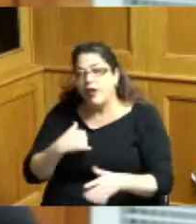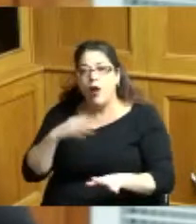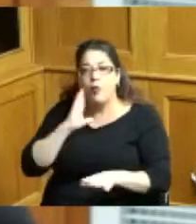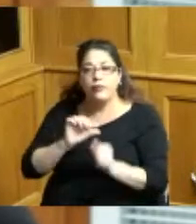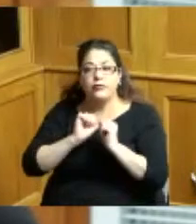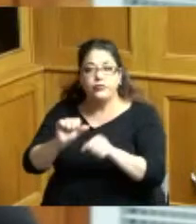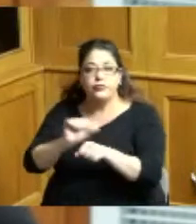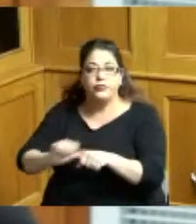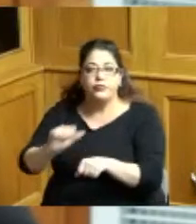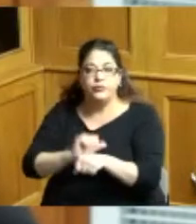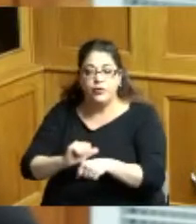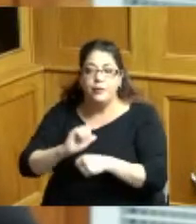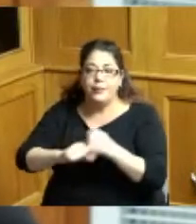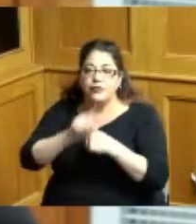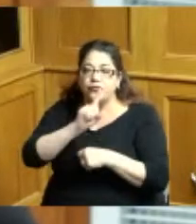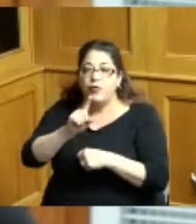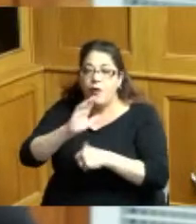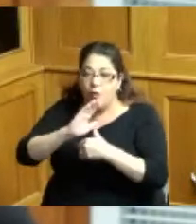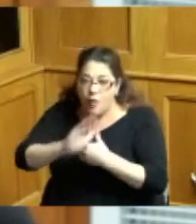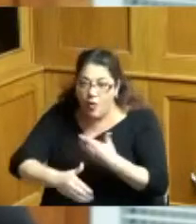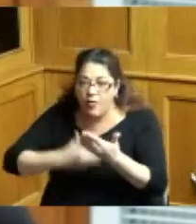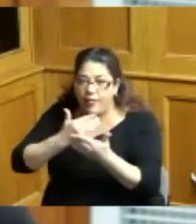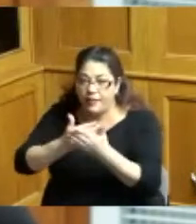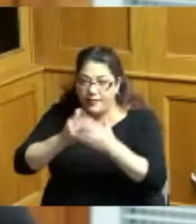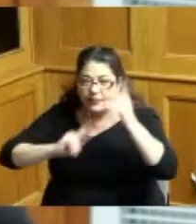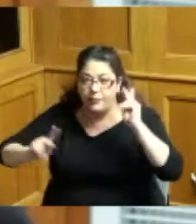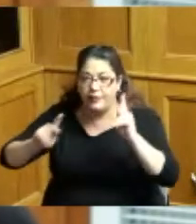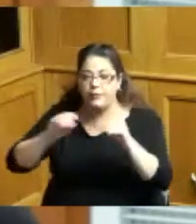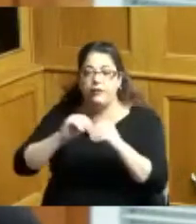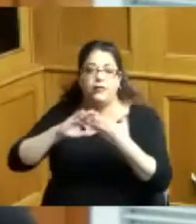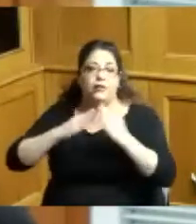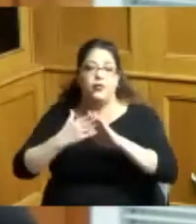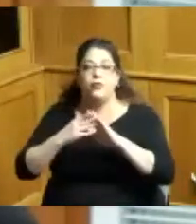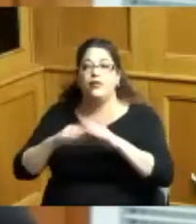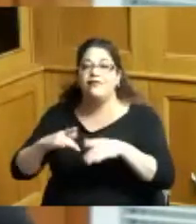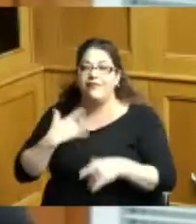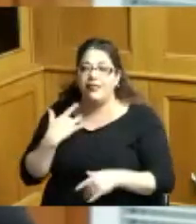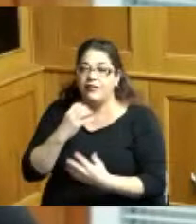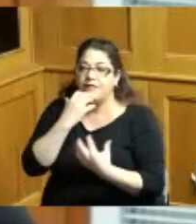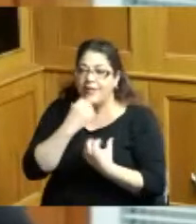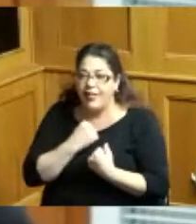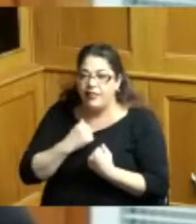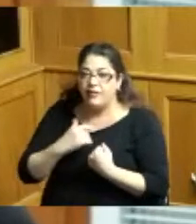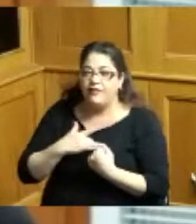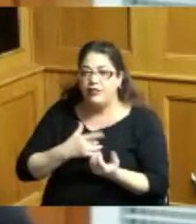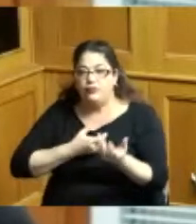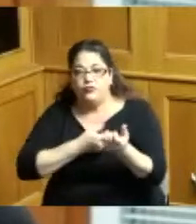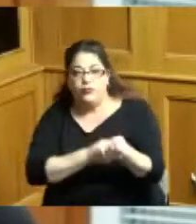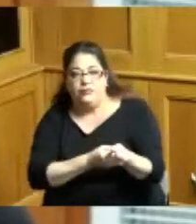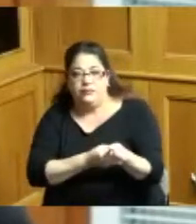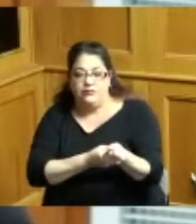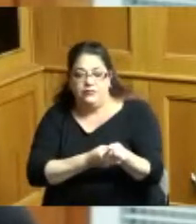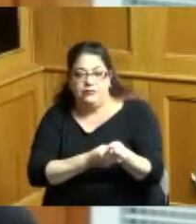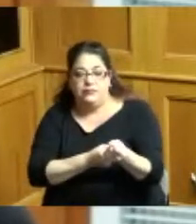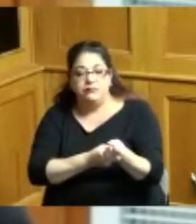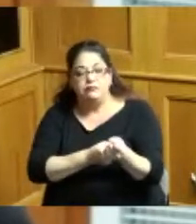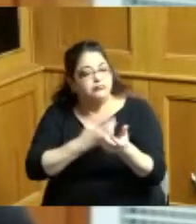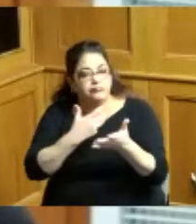all in our community are valued and can trust being treated regardless